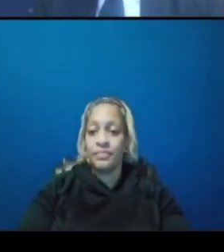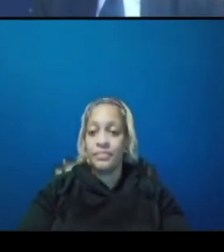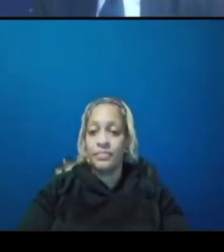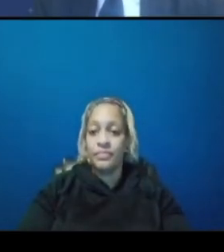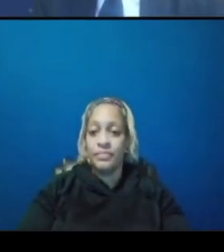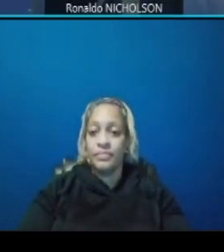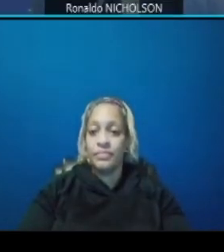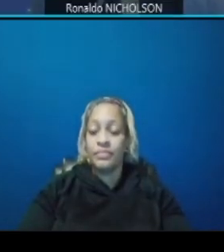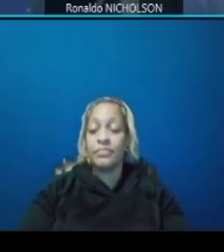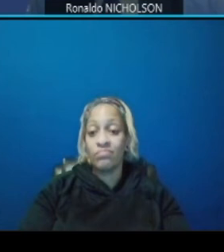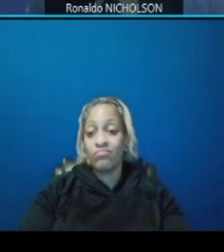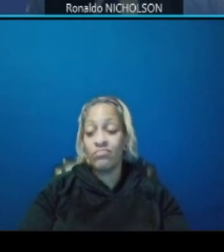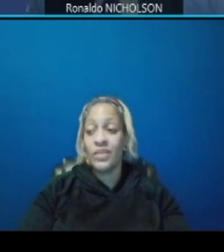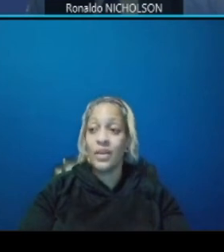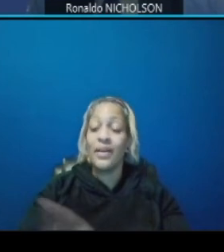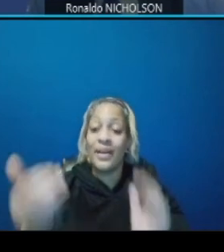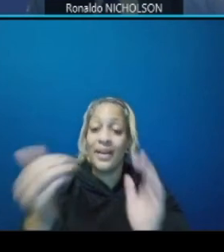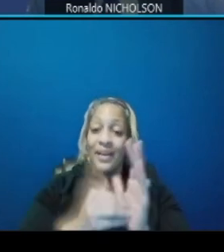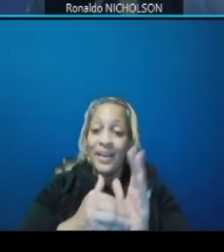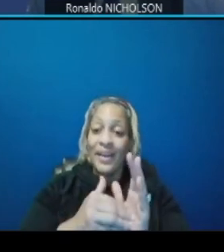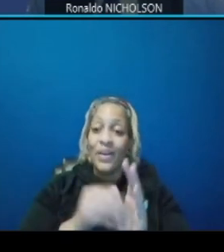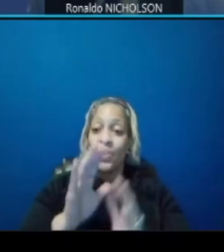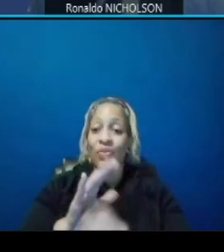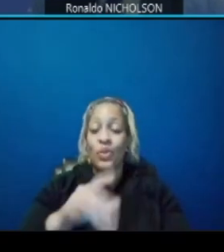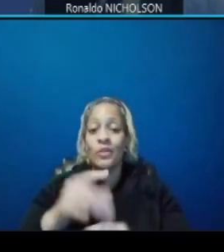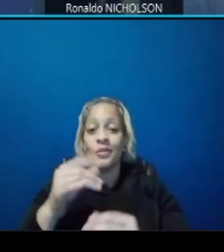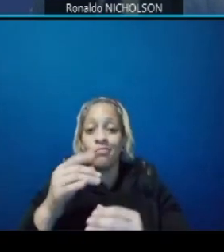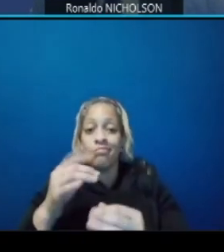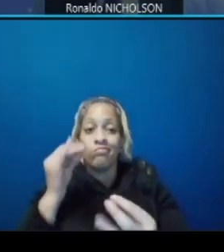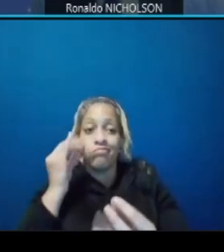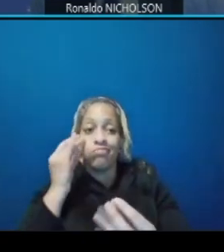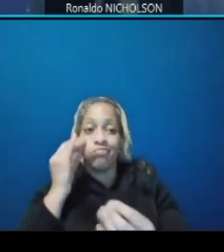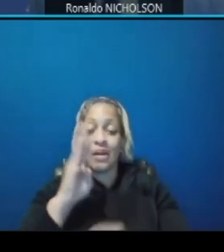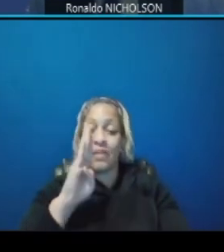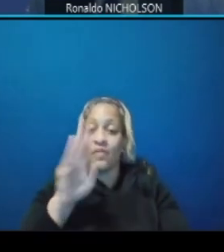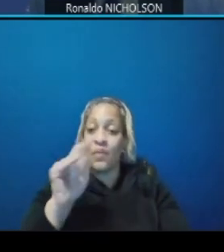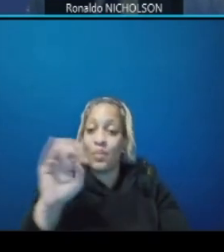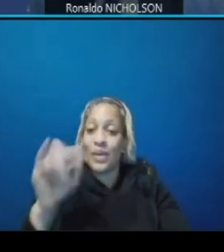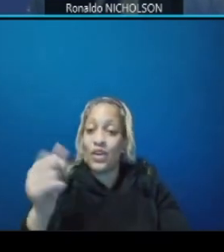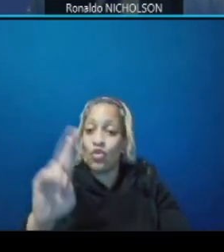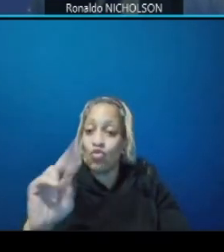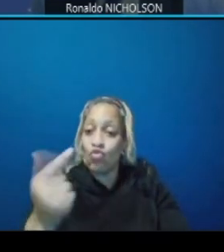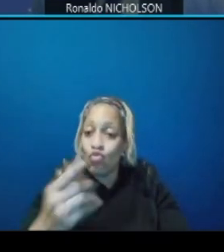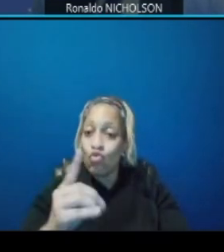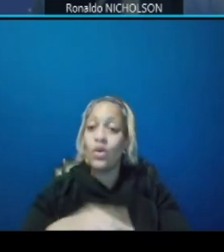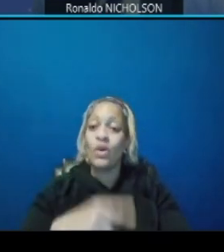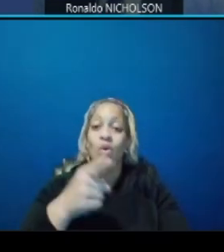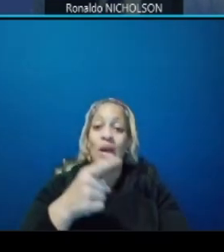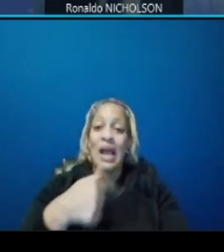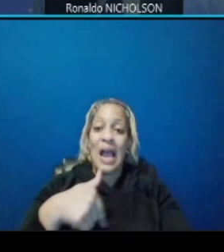road bridges and transportation improvements our focus with on the modes that were talked